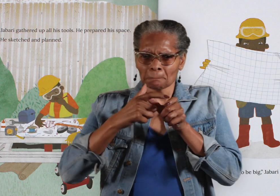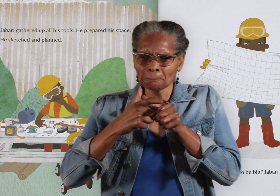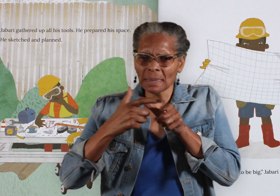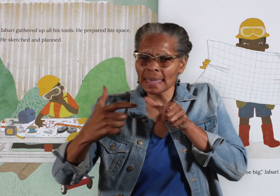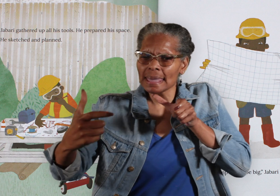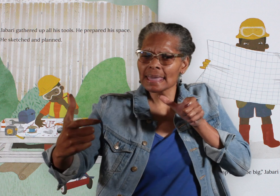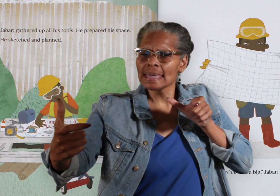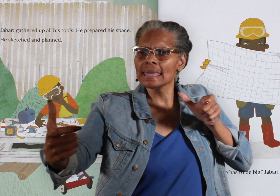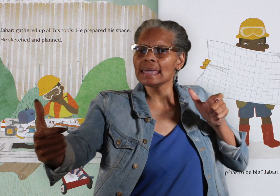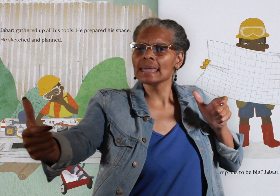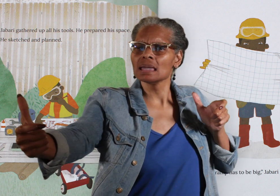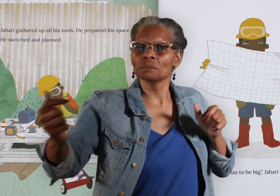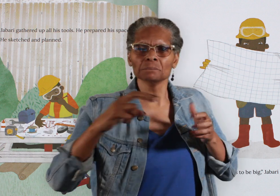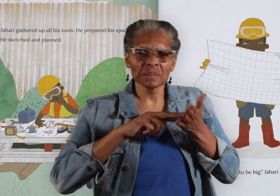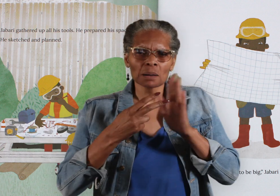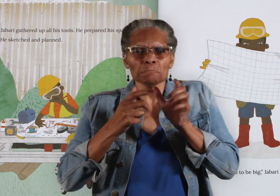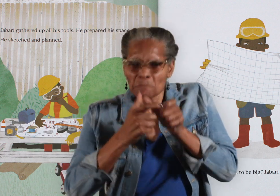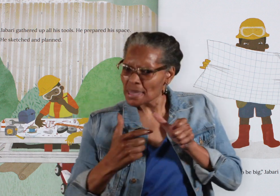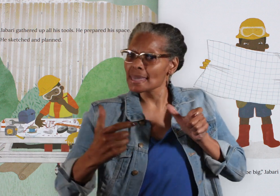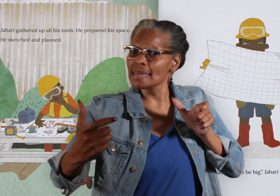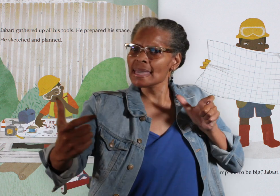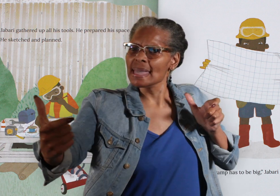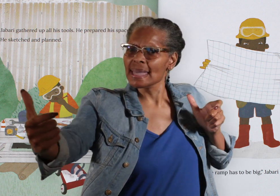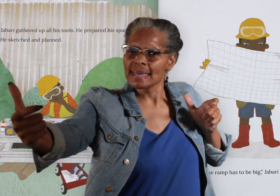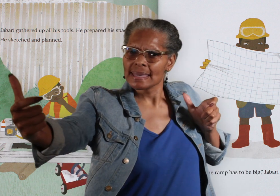"Really big."